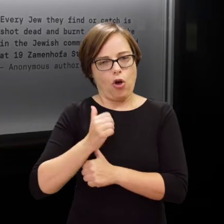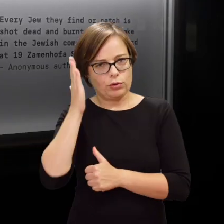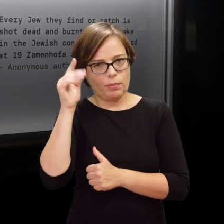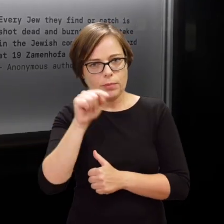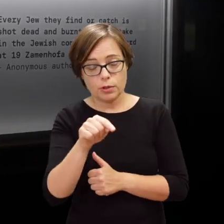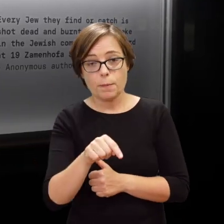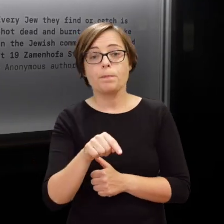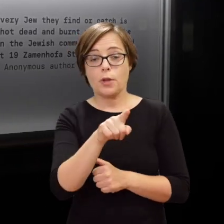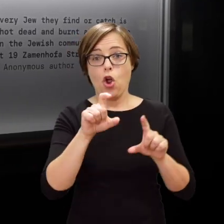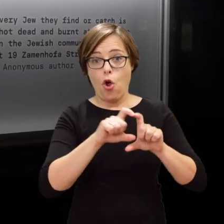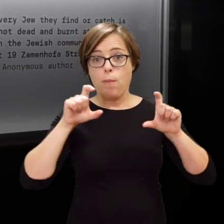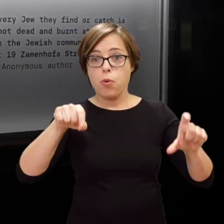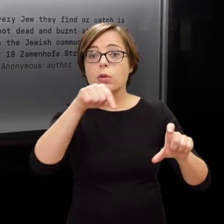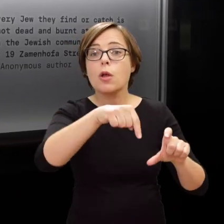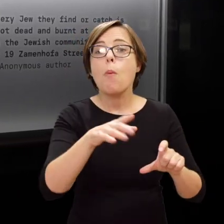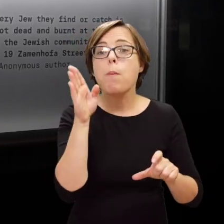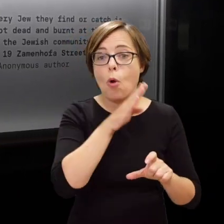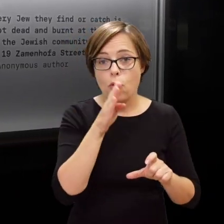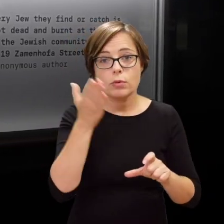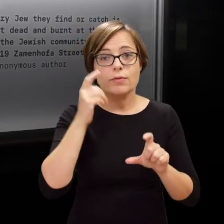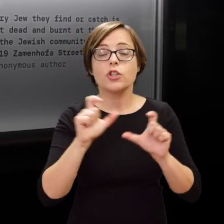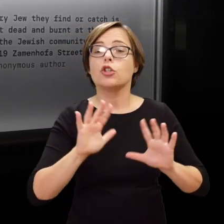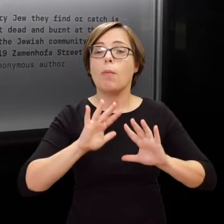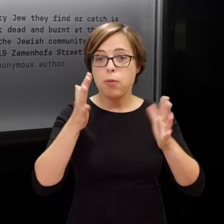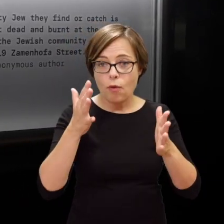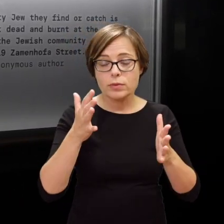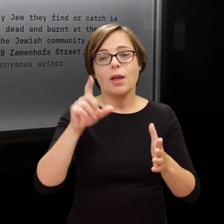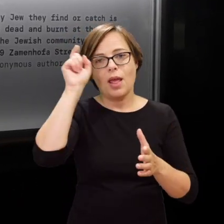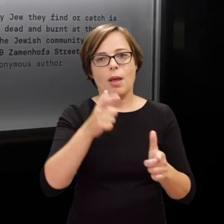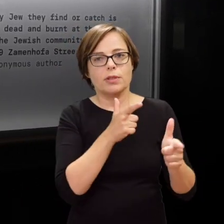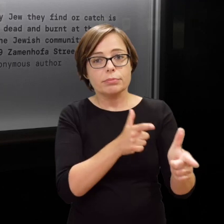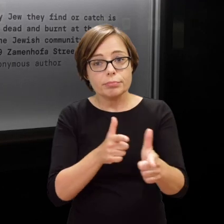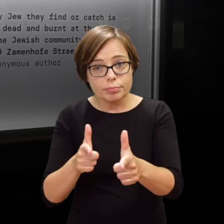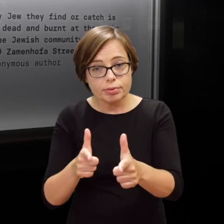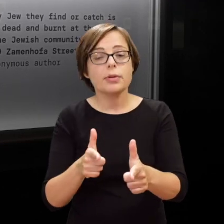During the Uprising, in its courtyard people were shot dead and their corpses burnt.